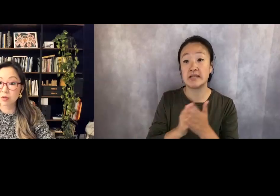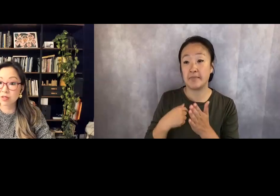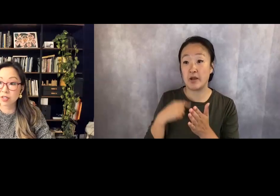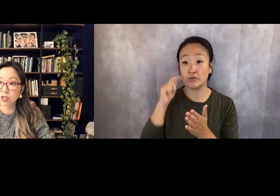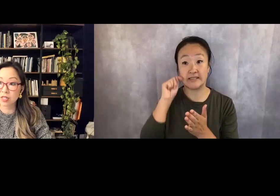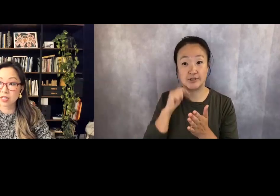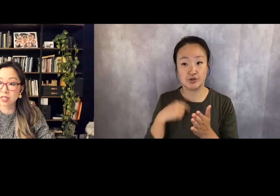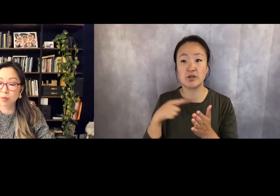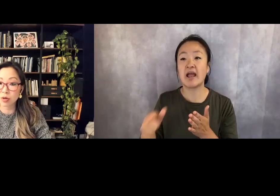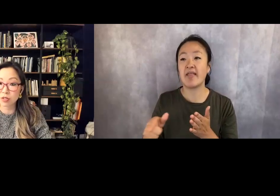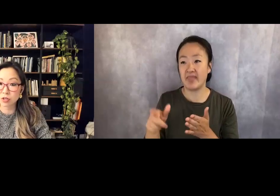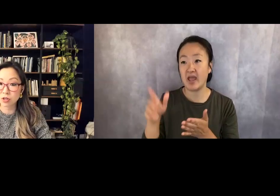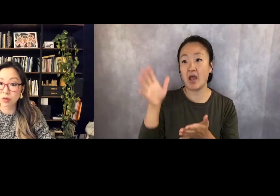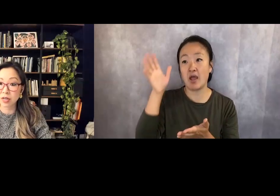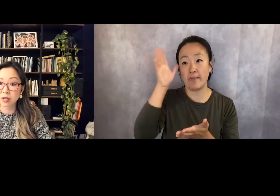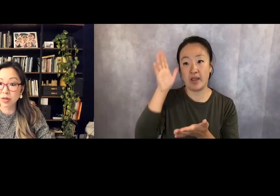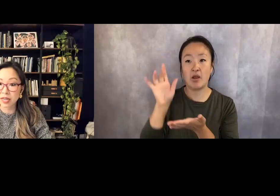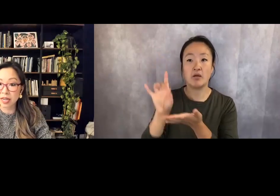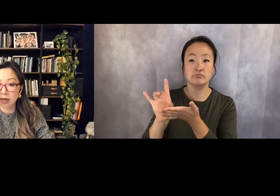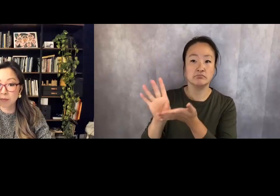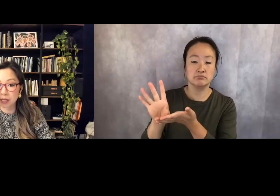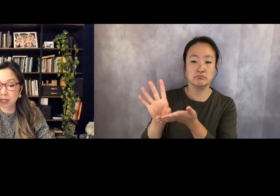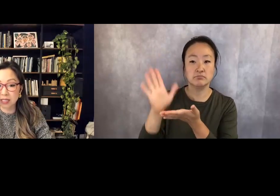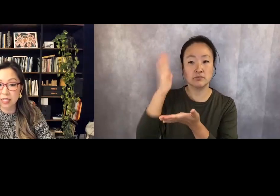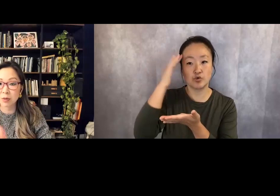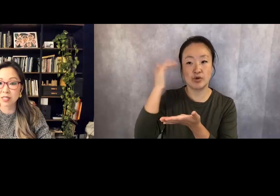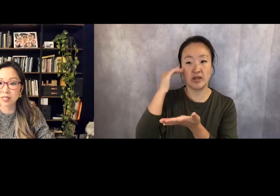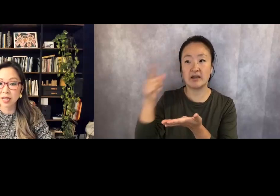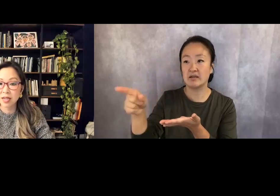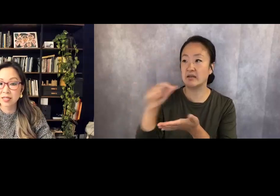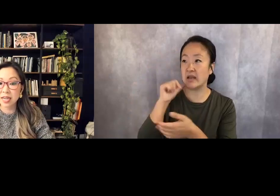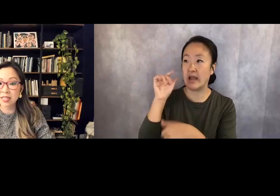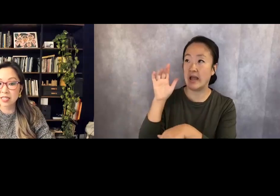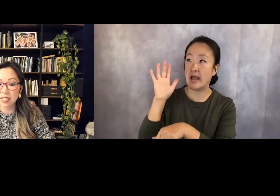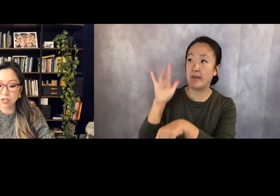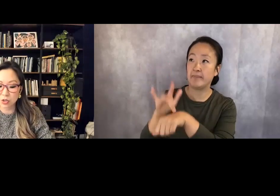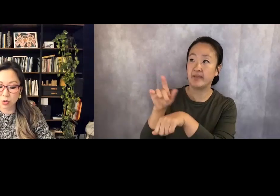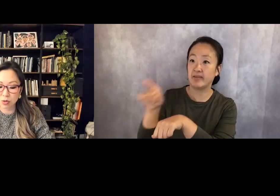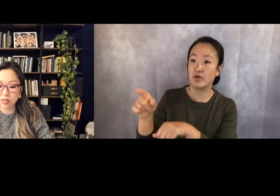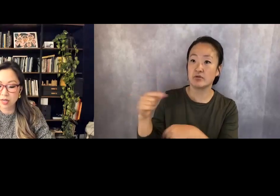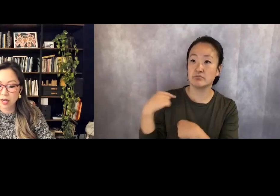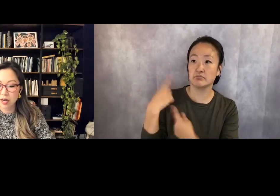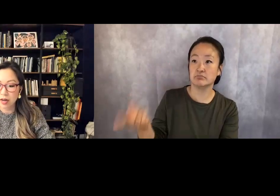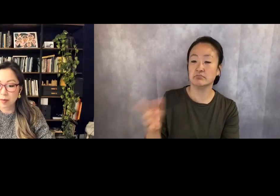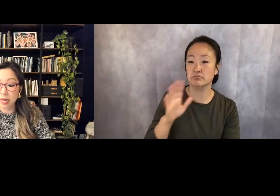He was eventually deported to Korea, where he hadn't been since he was 10 years old,